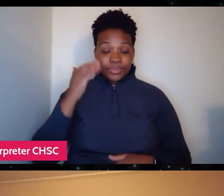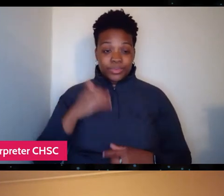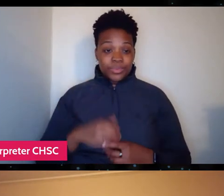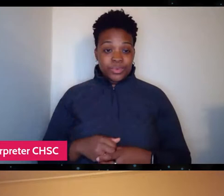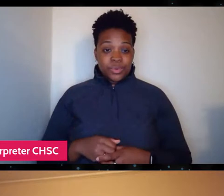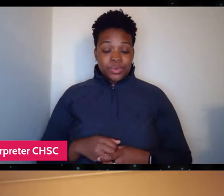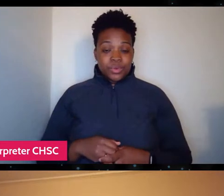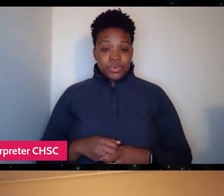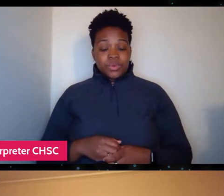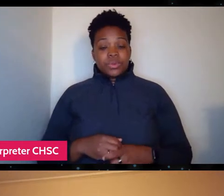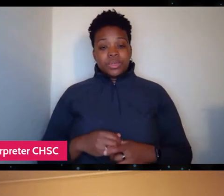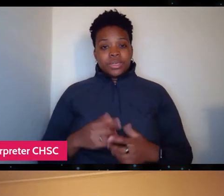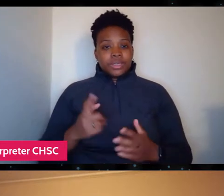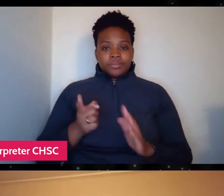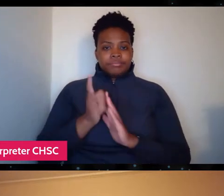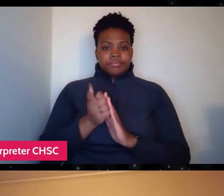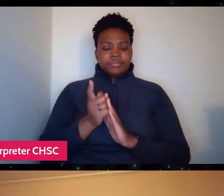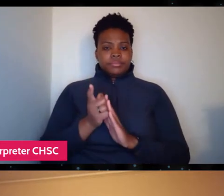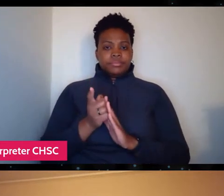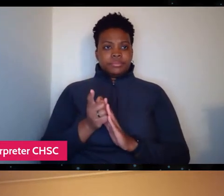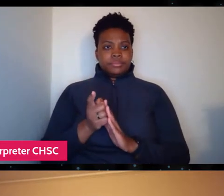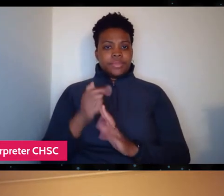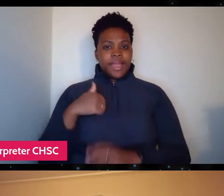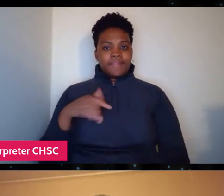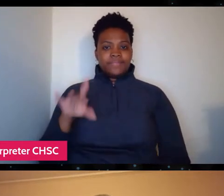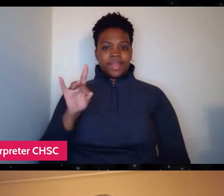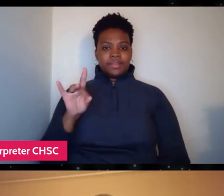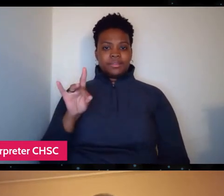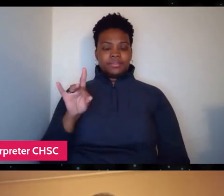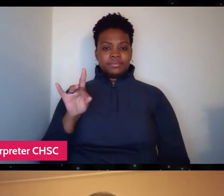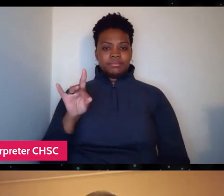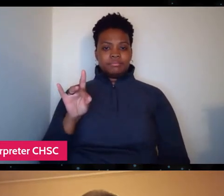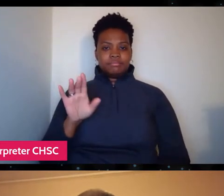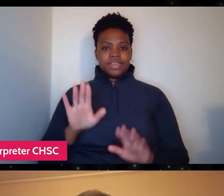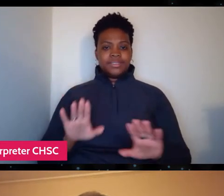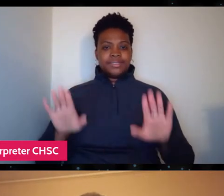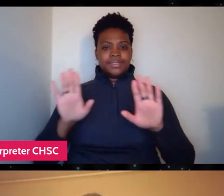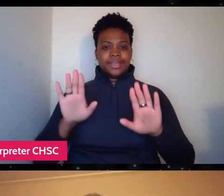And then suddenly I find this Sunday Times news article